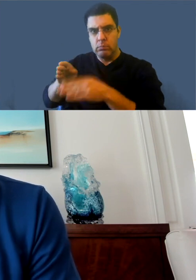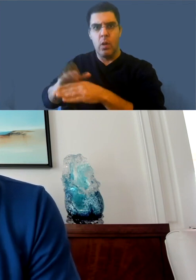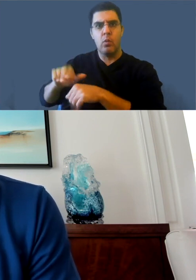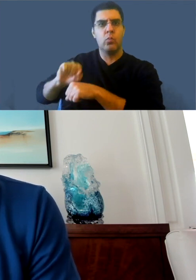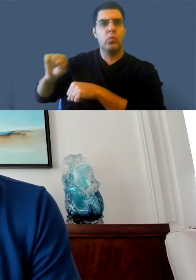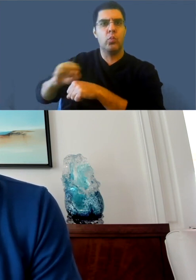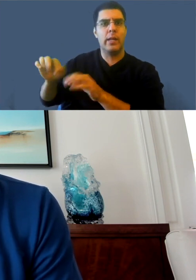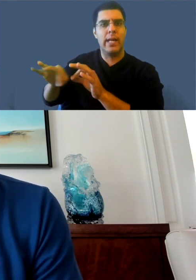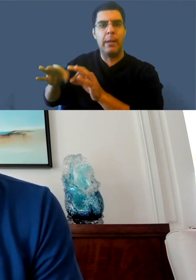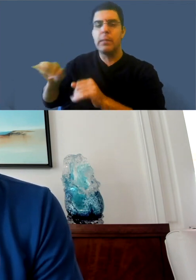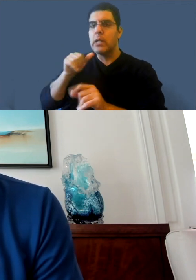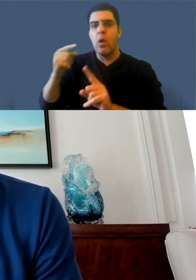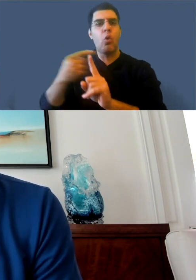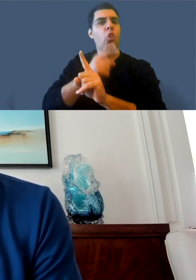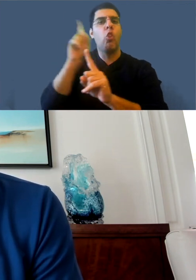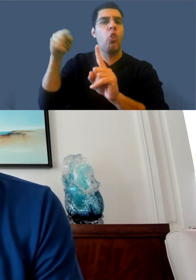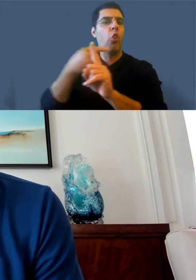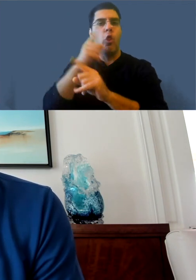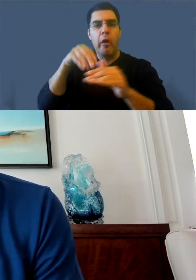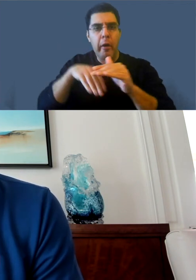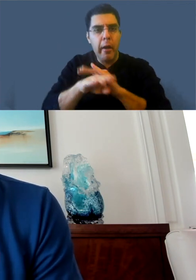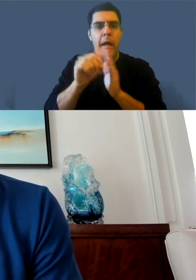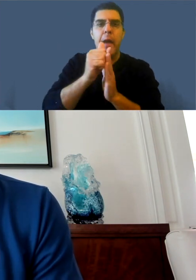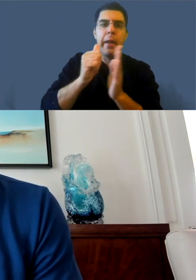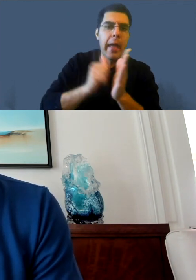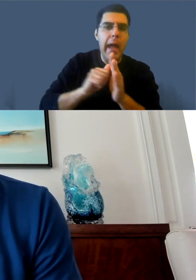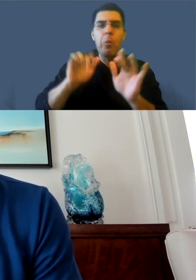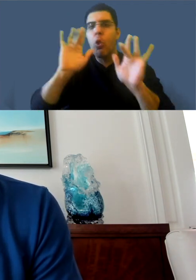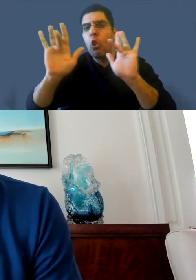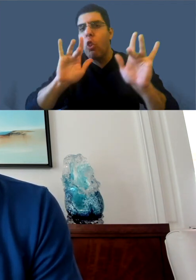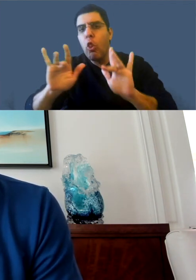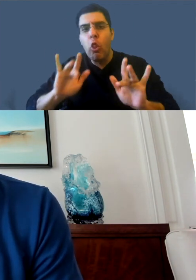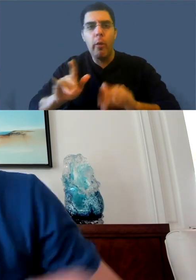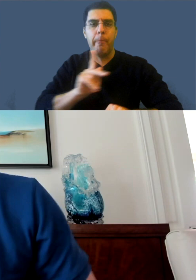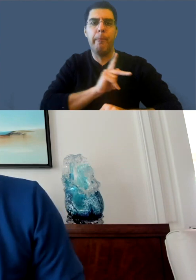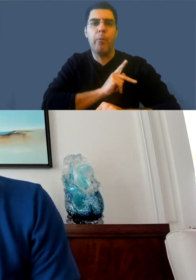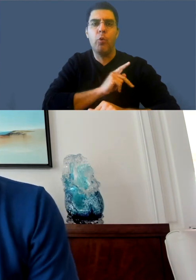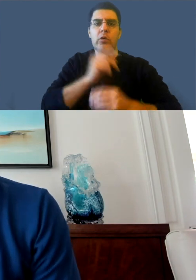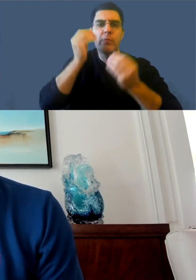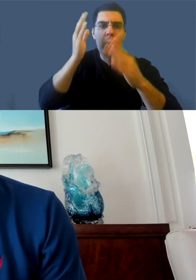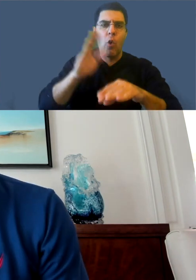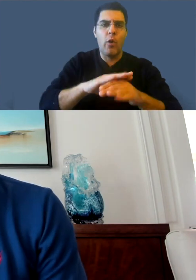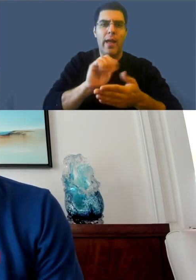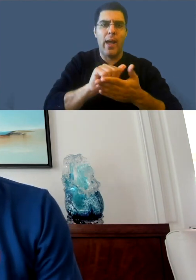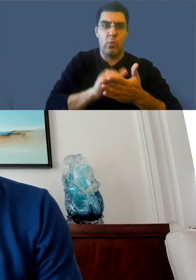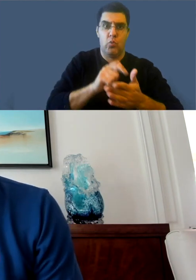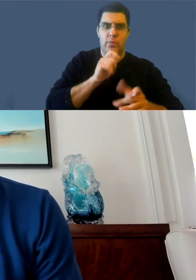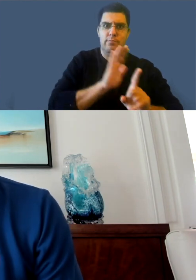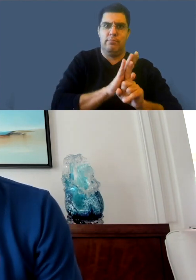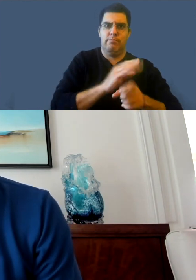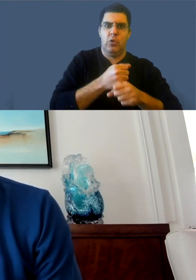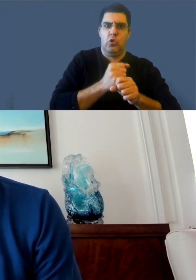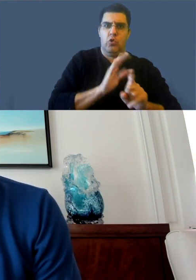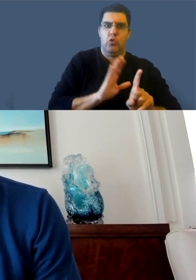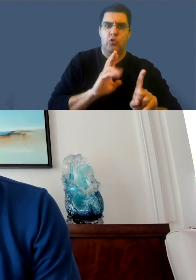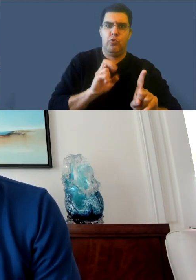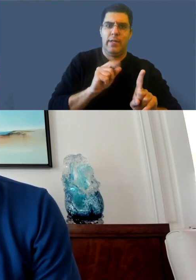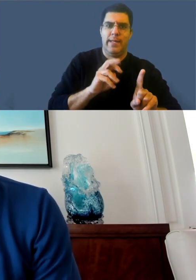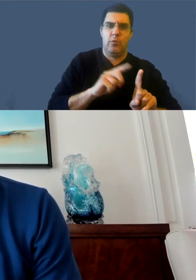the creator is responsible in their viewers eyes for what's being said in captions. Hopefully, between these three changes that will be coming in the next month,